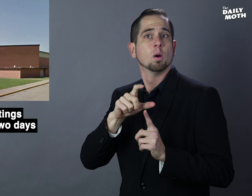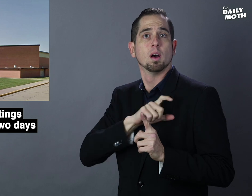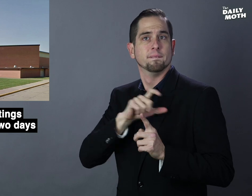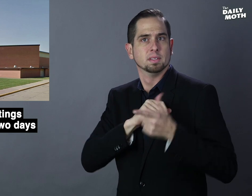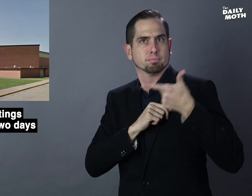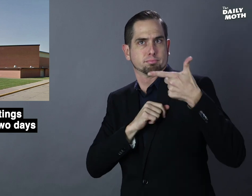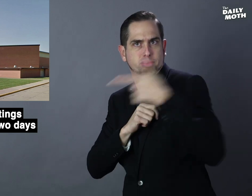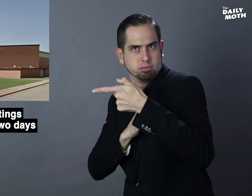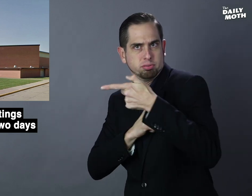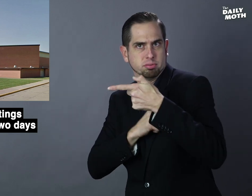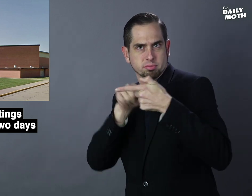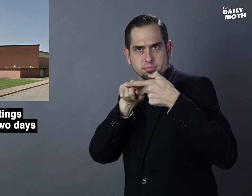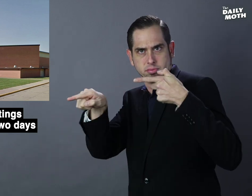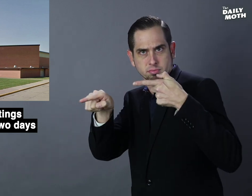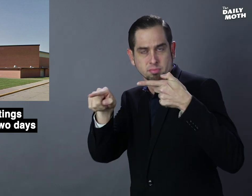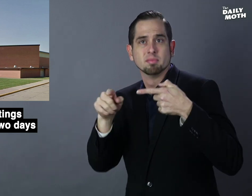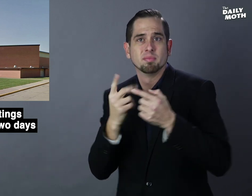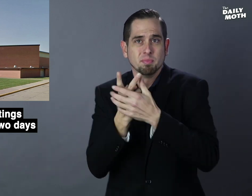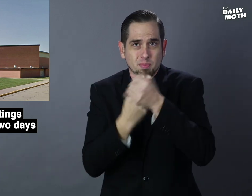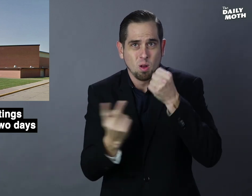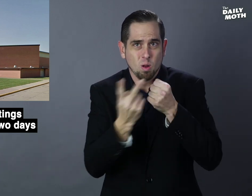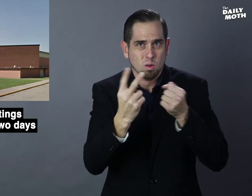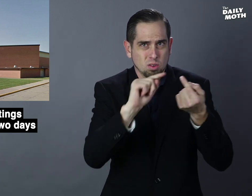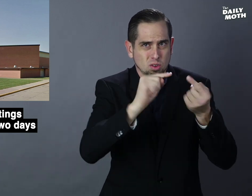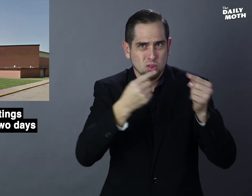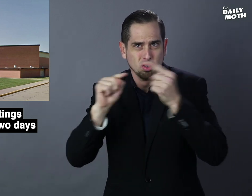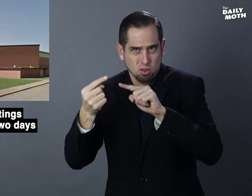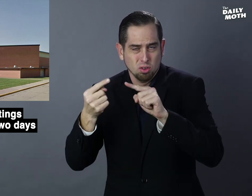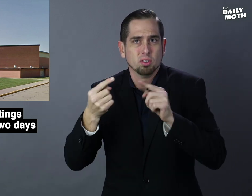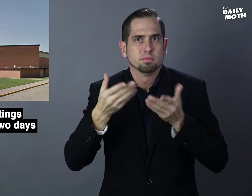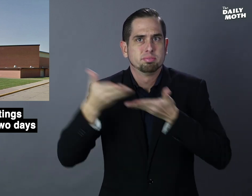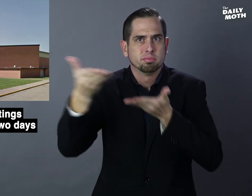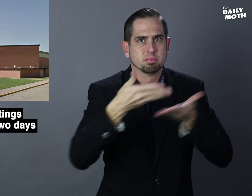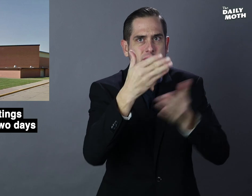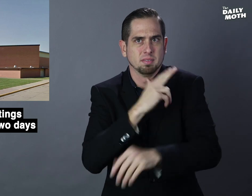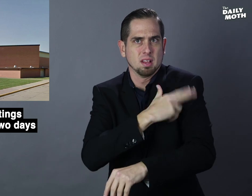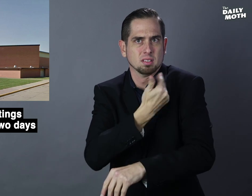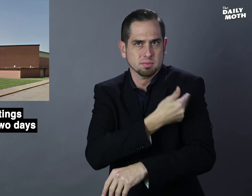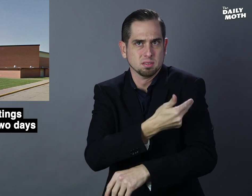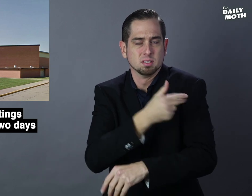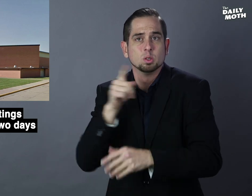The officer fired a gunshot and both were injured and taken to hospitals.